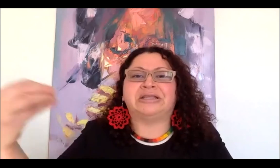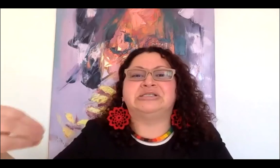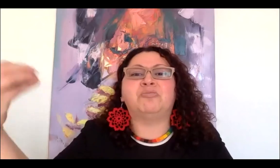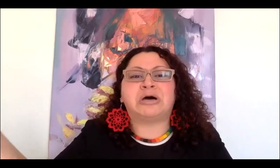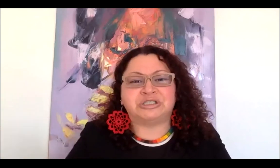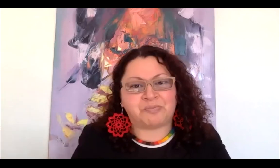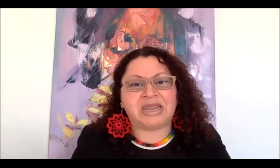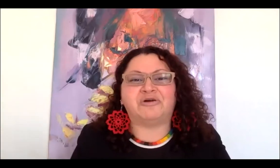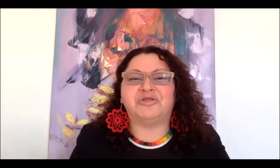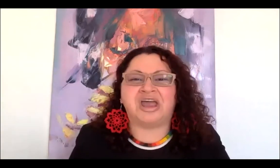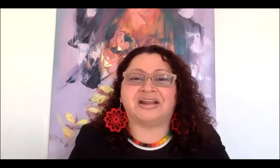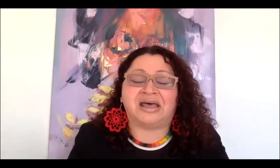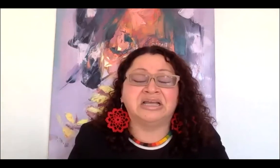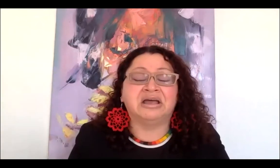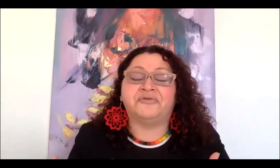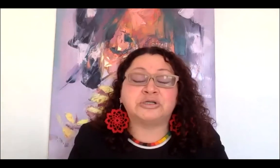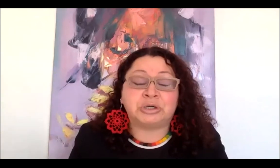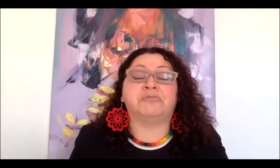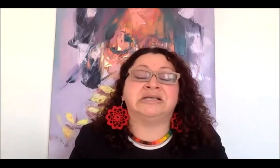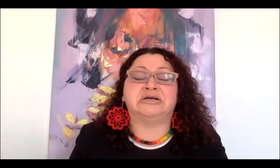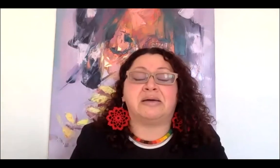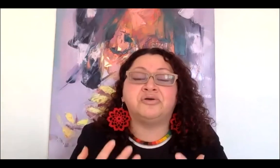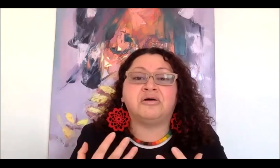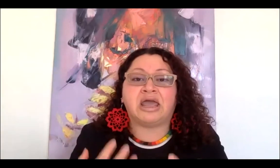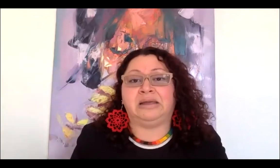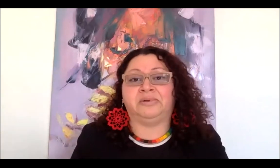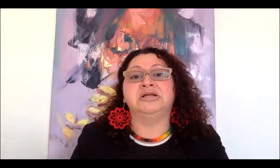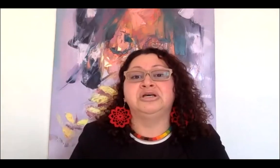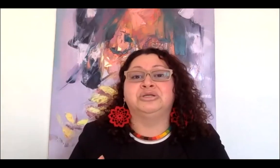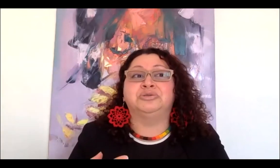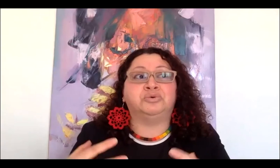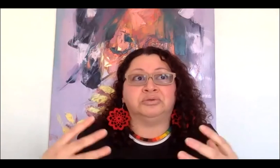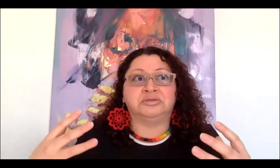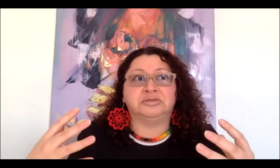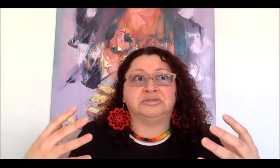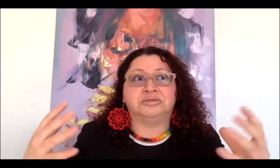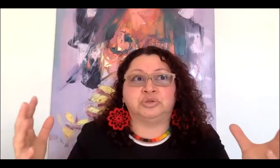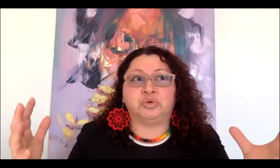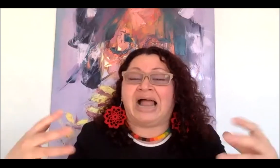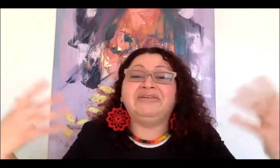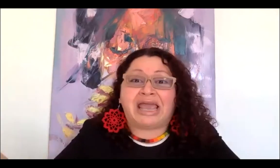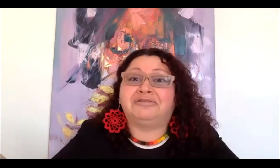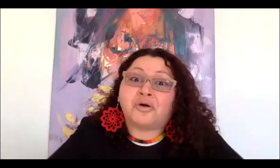that there is so much pain out there that for some reasons I'm not able to aleviate